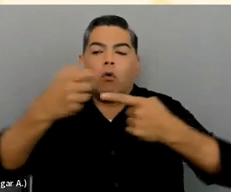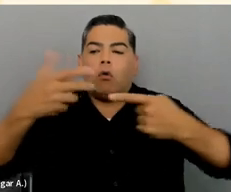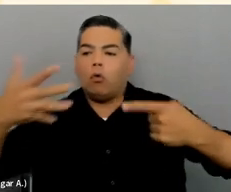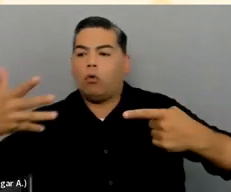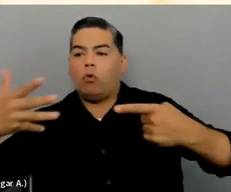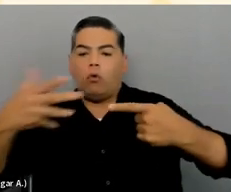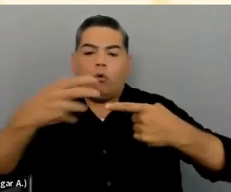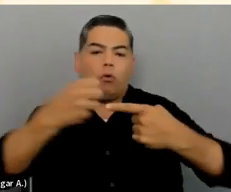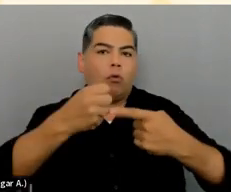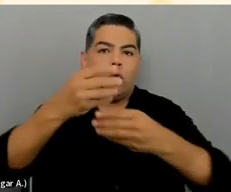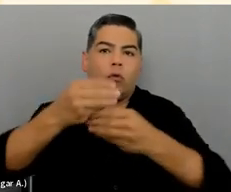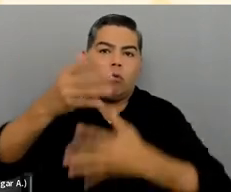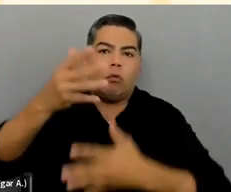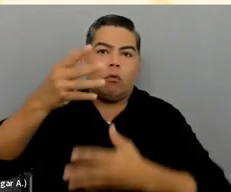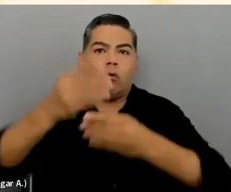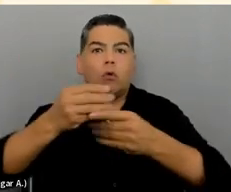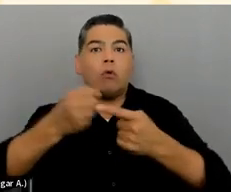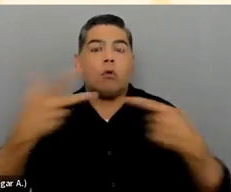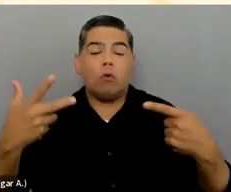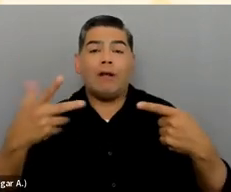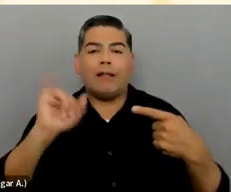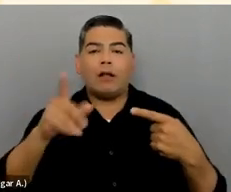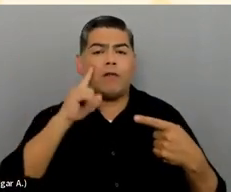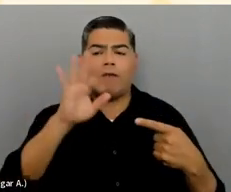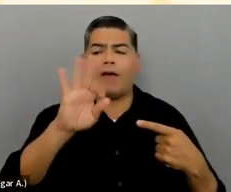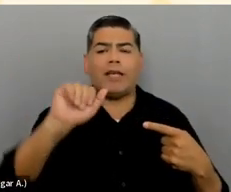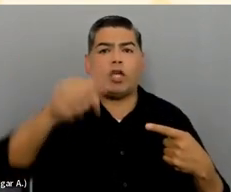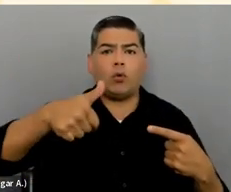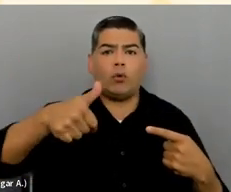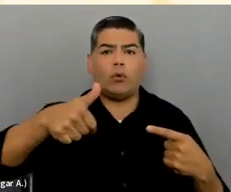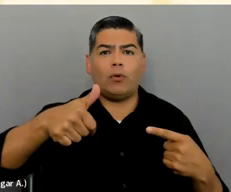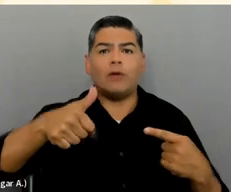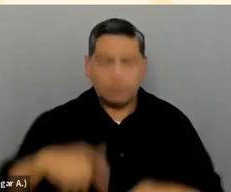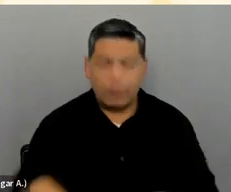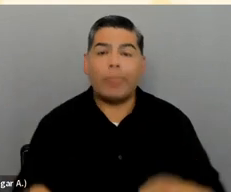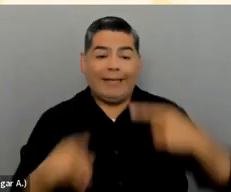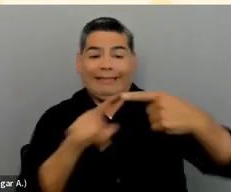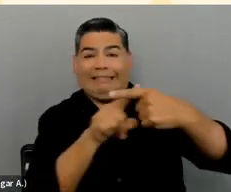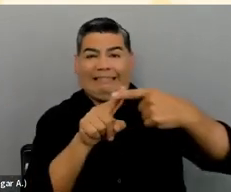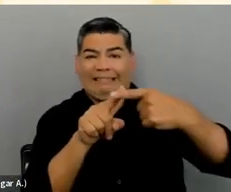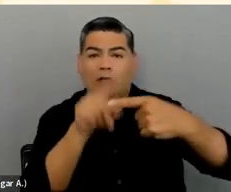An FAQ is an easy way to describe it. So if you have an FAQ page, make sure the questions are